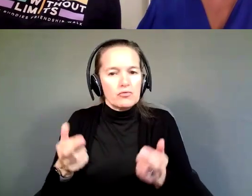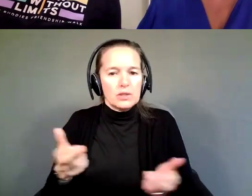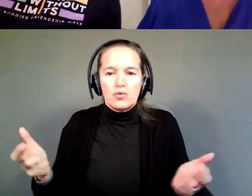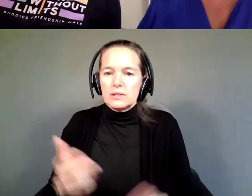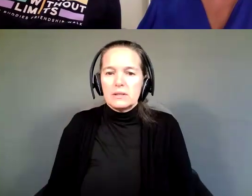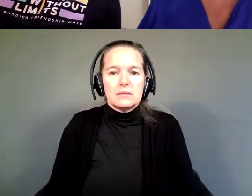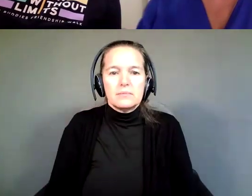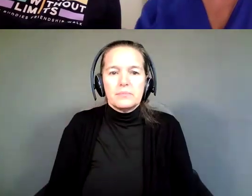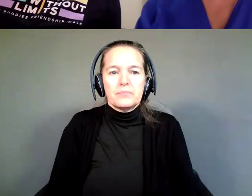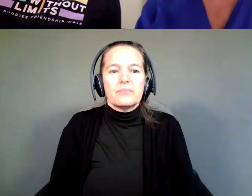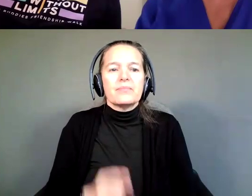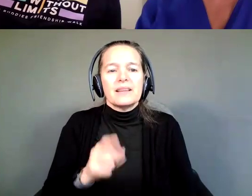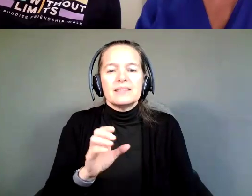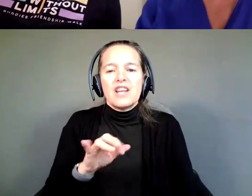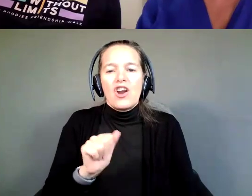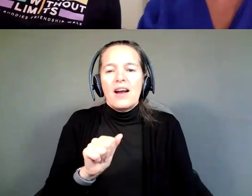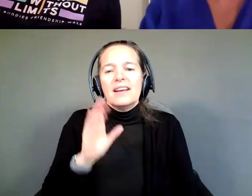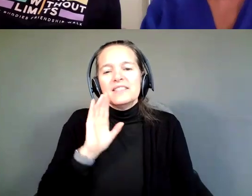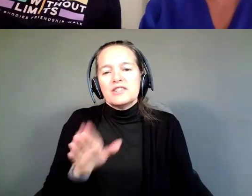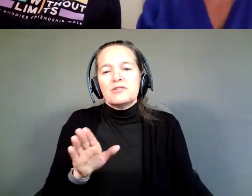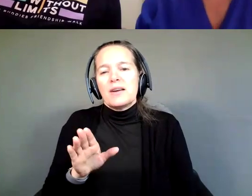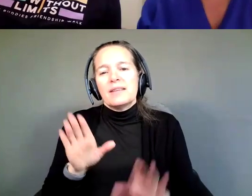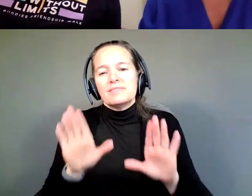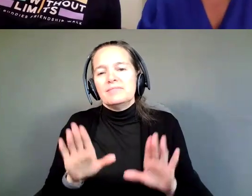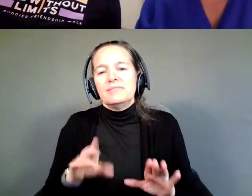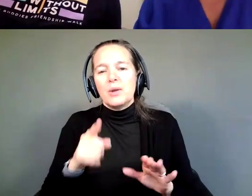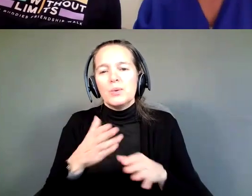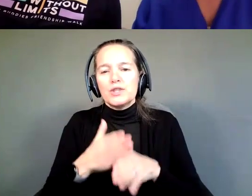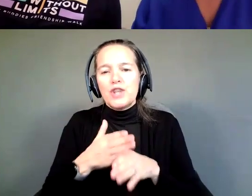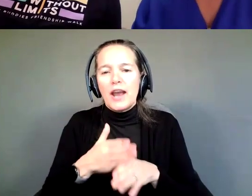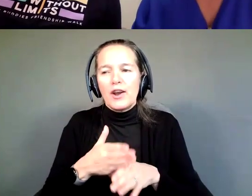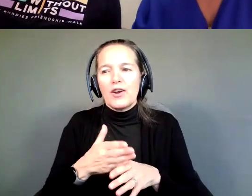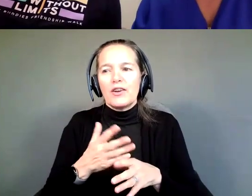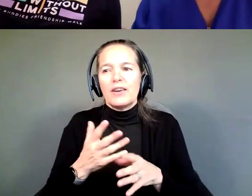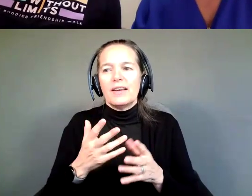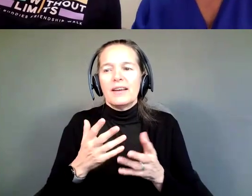I think it's so beautiful that all of you shared just how invested these